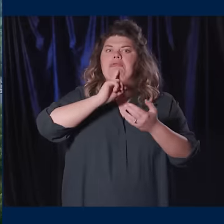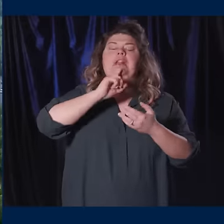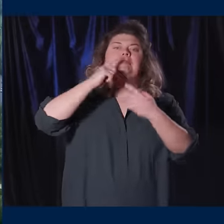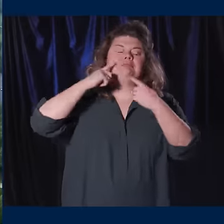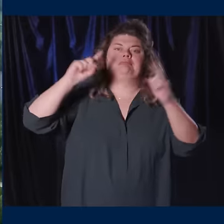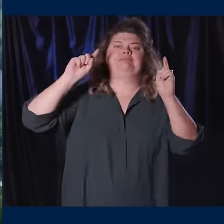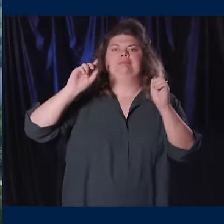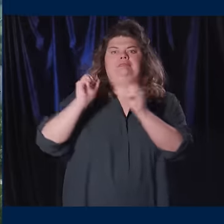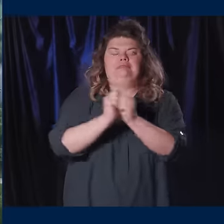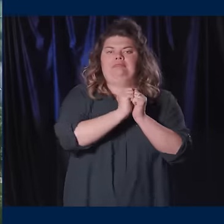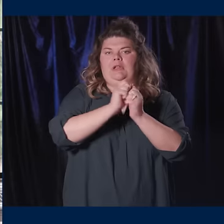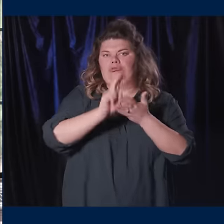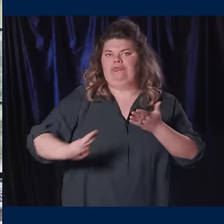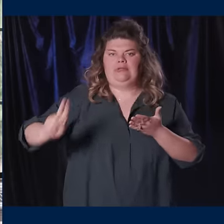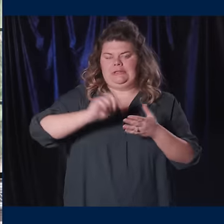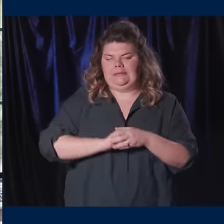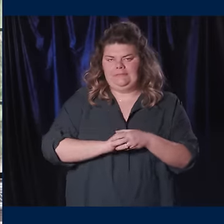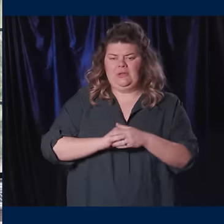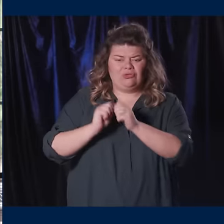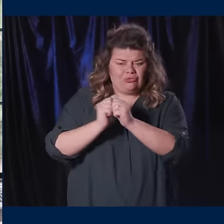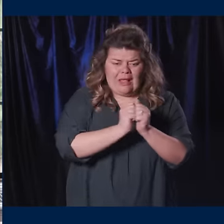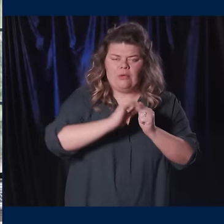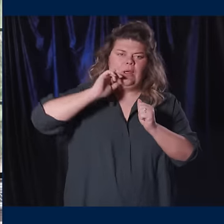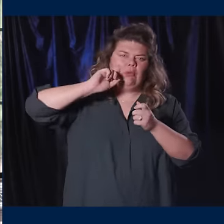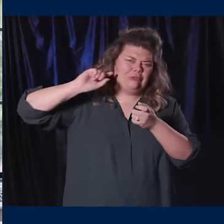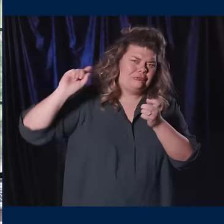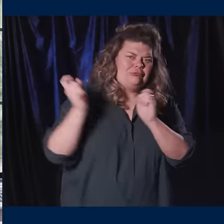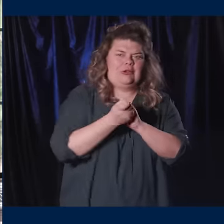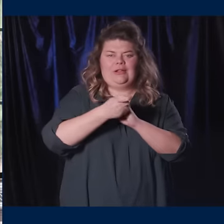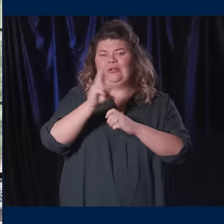as a university. Together, we will transform the University of Michigan into the